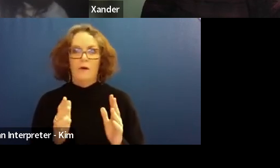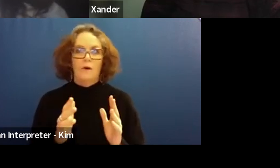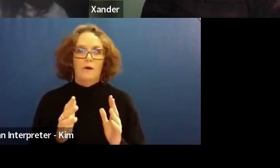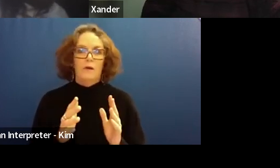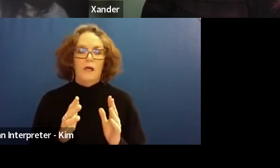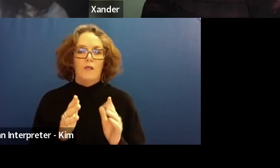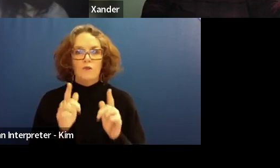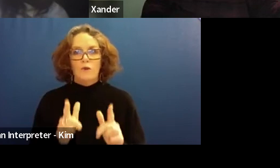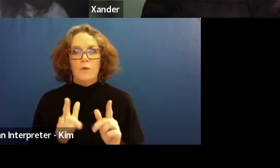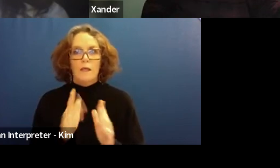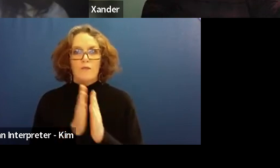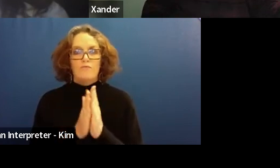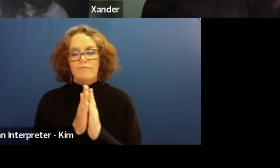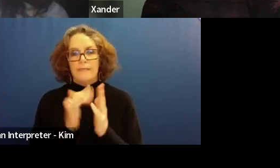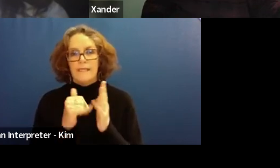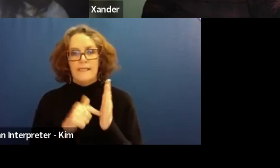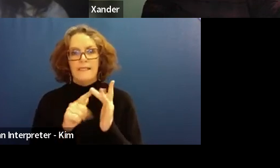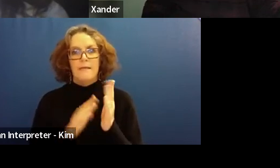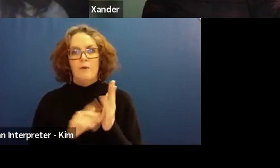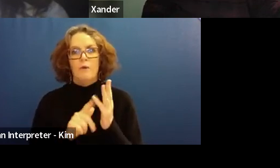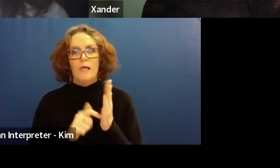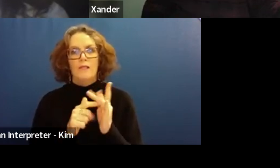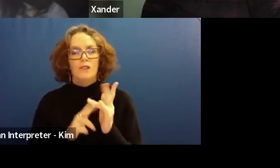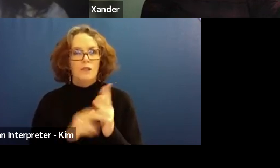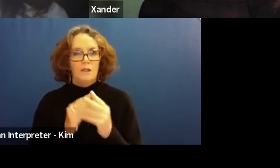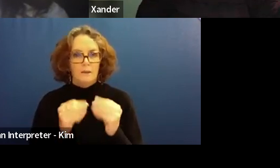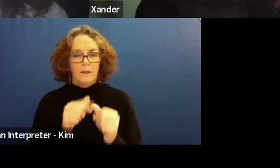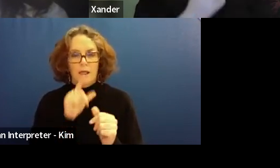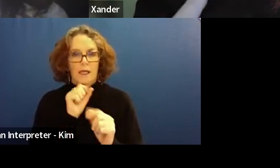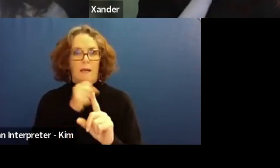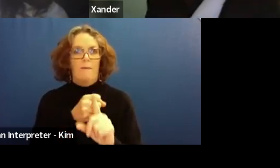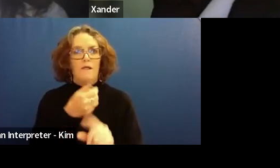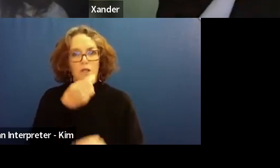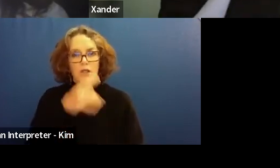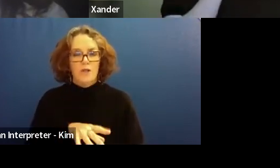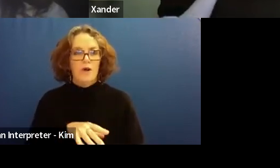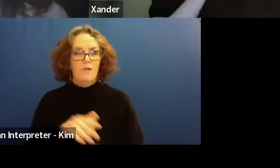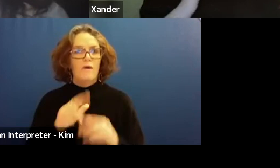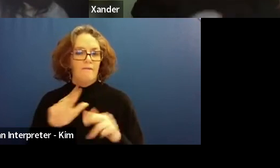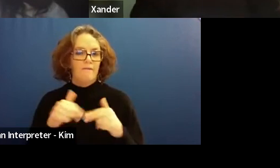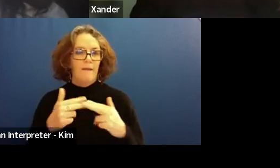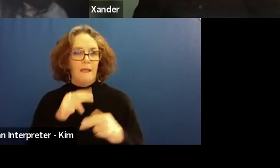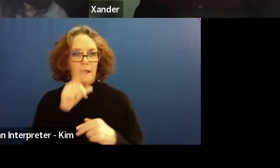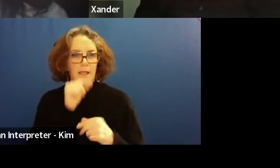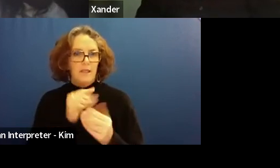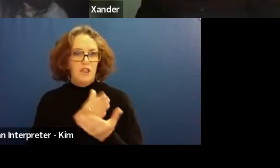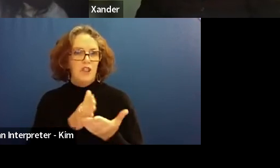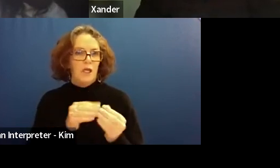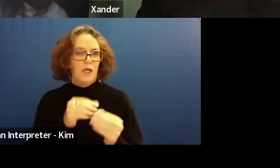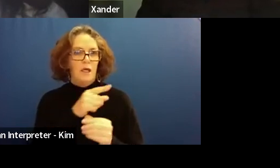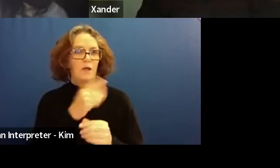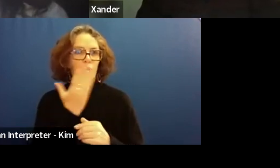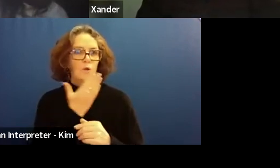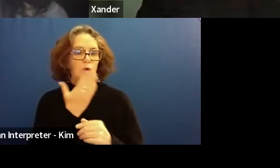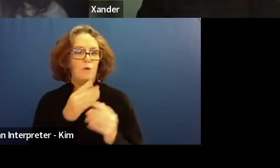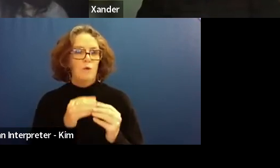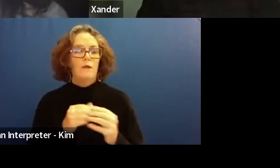is something that they can share with school, and help them manage that input as well.